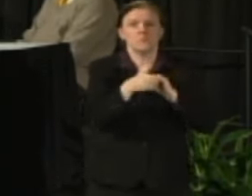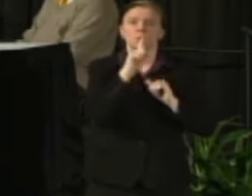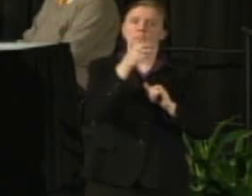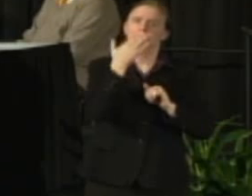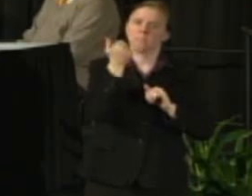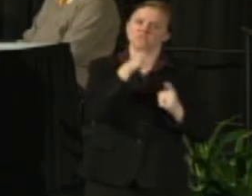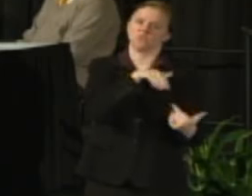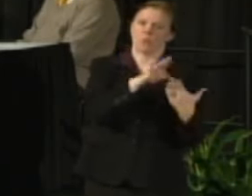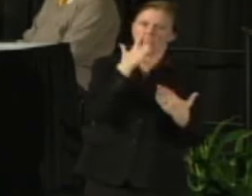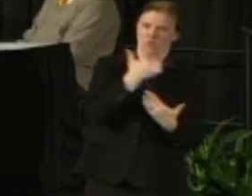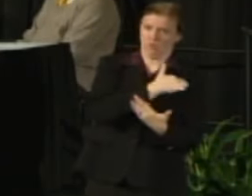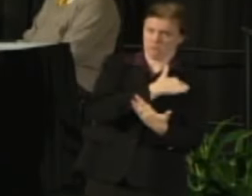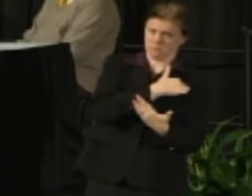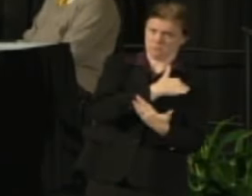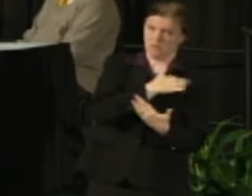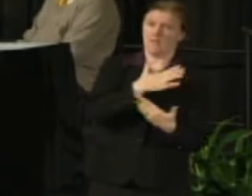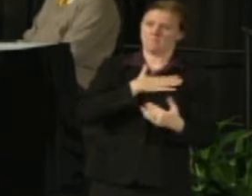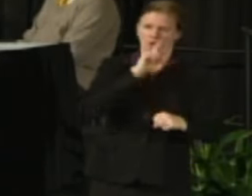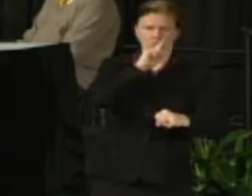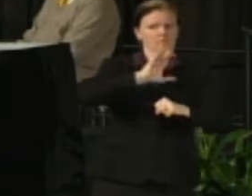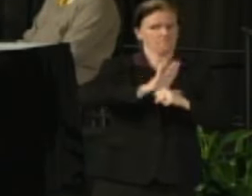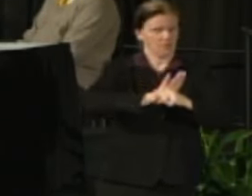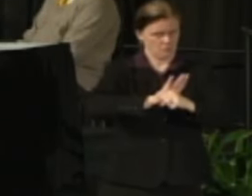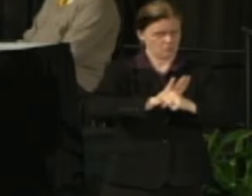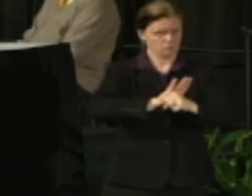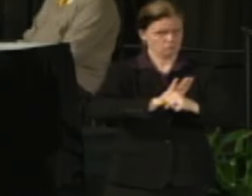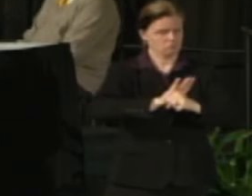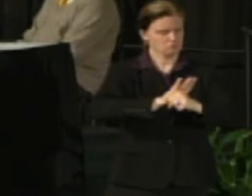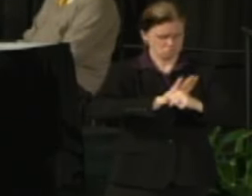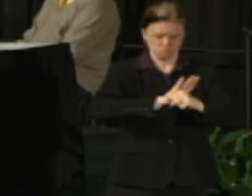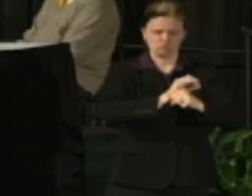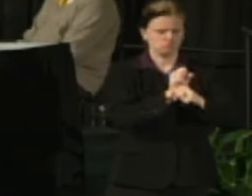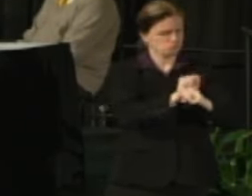So that's my commitment and I have continued to maintain that in all my discussions.